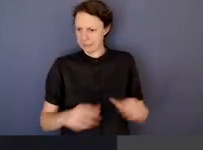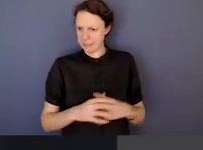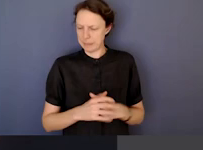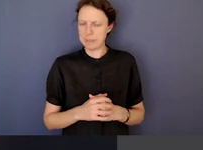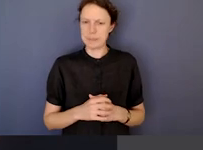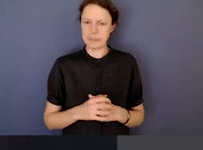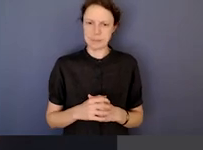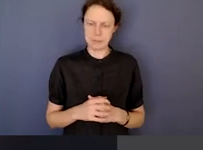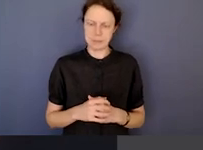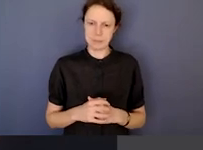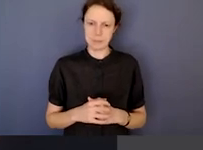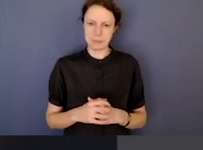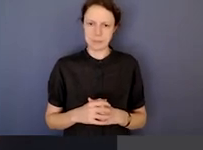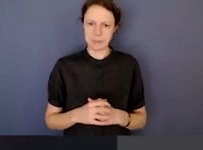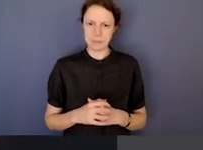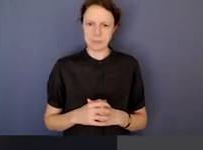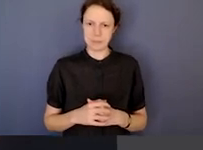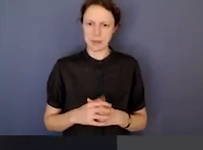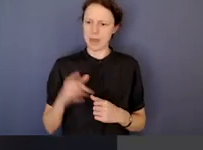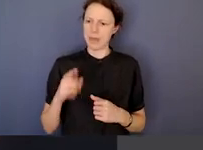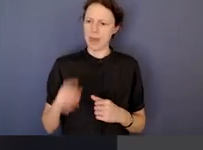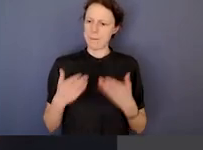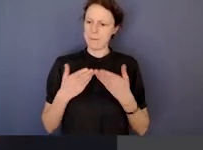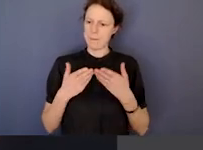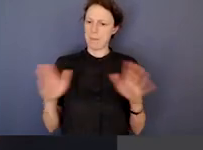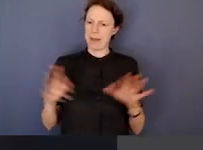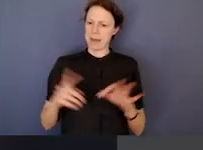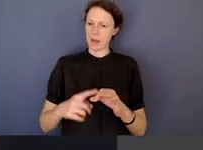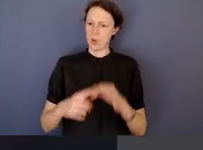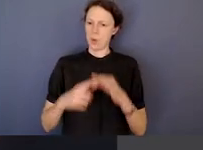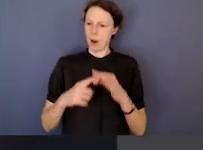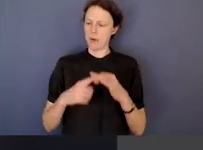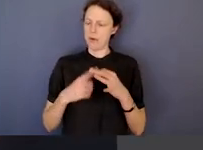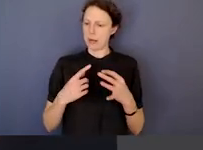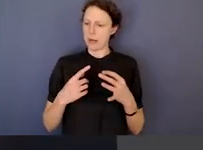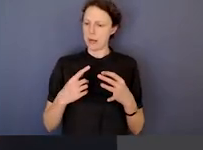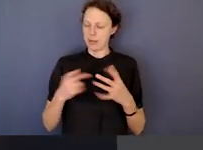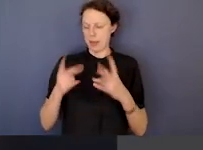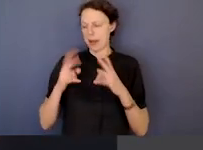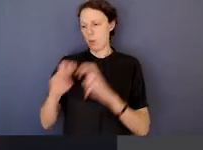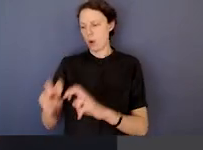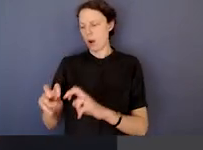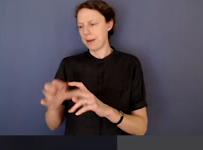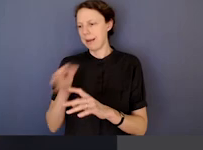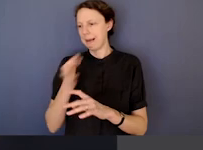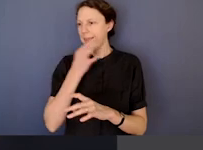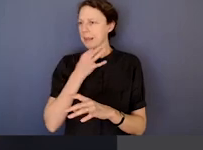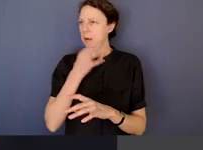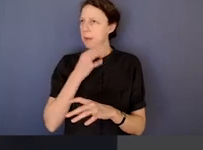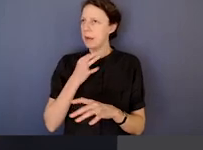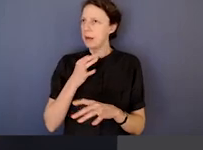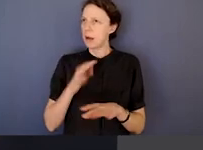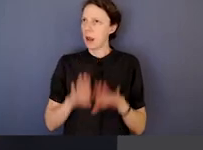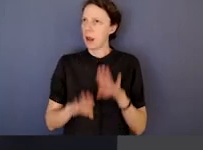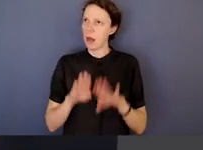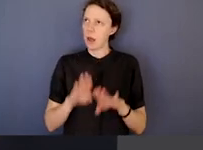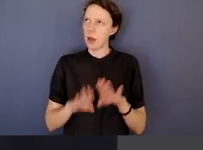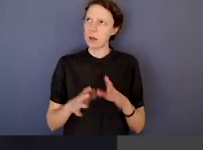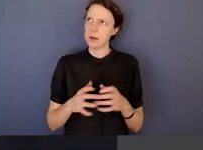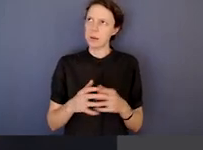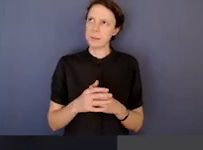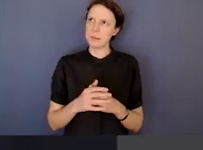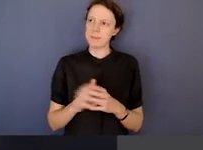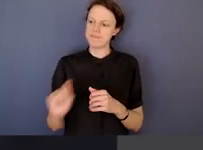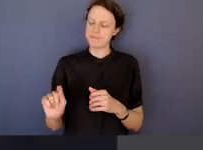Now that public inquiry it is a bit like rather than an investigation